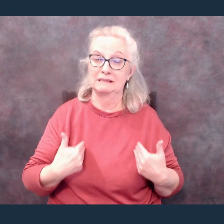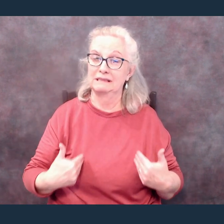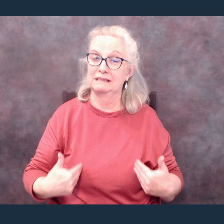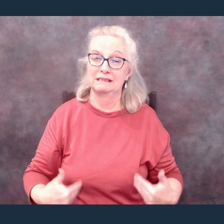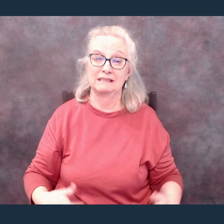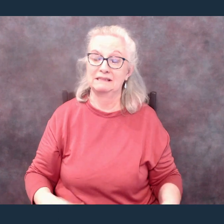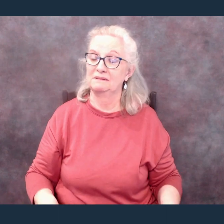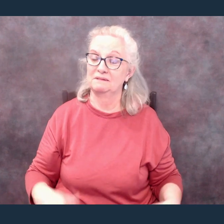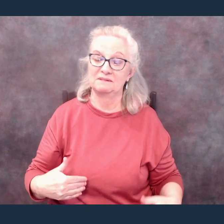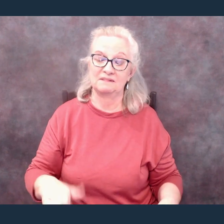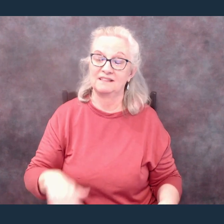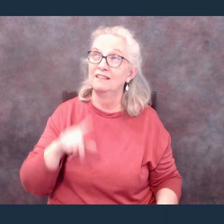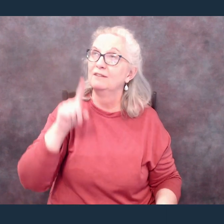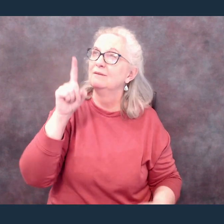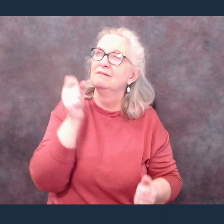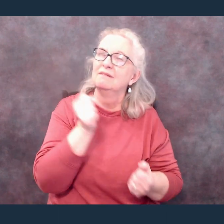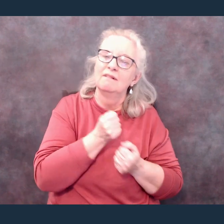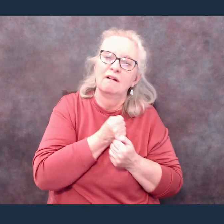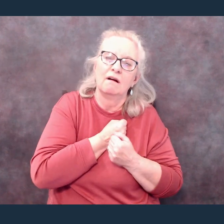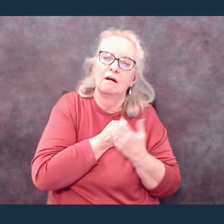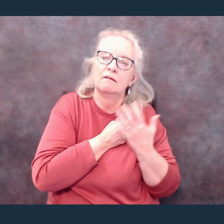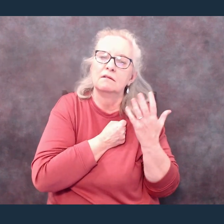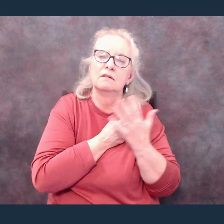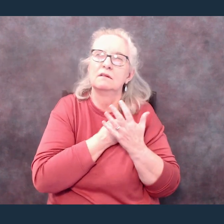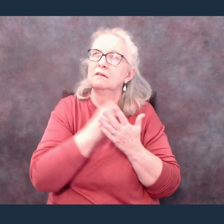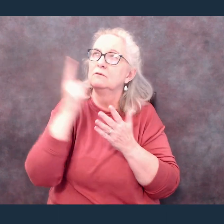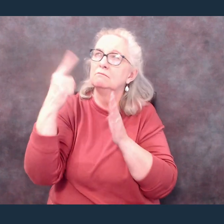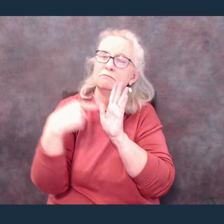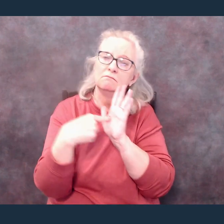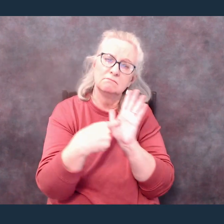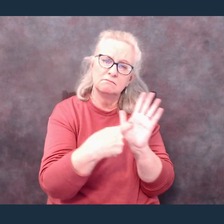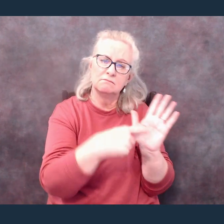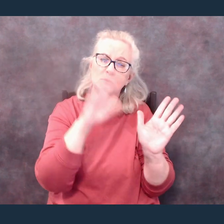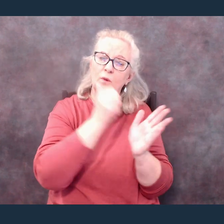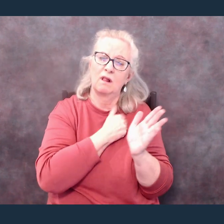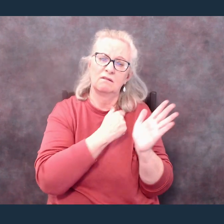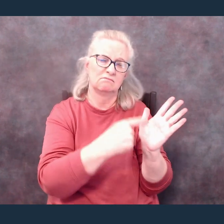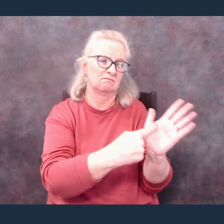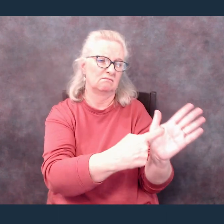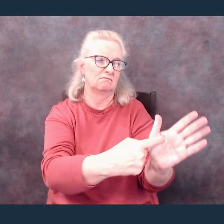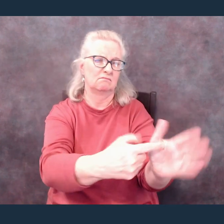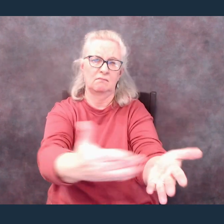You are love, You are love On display for all to see